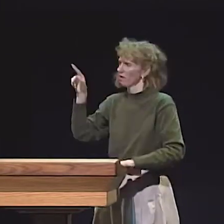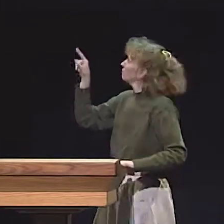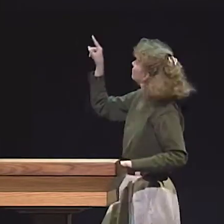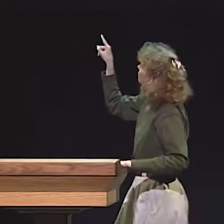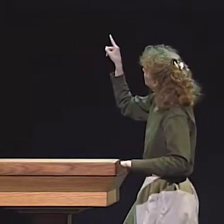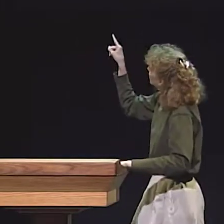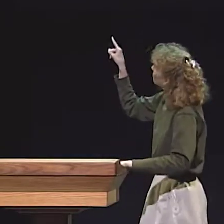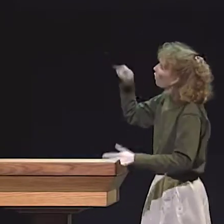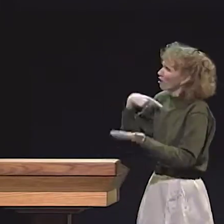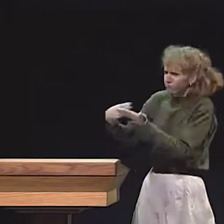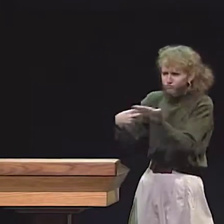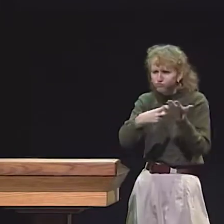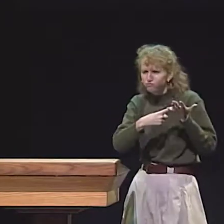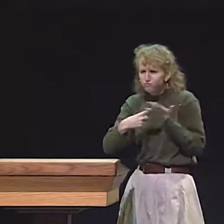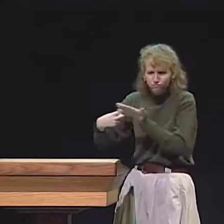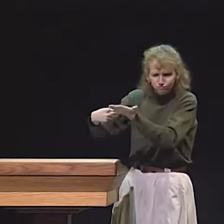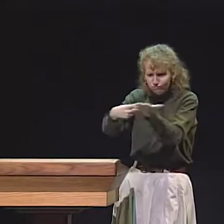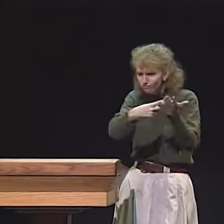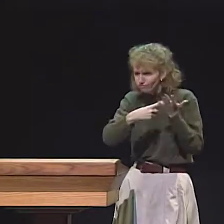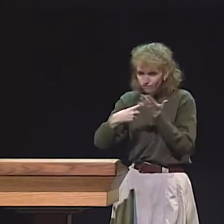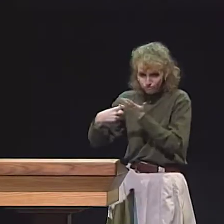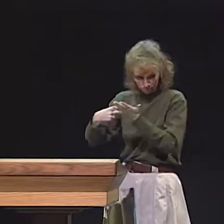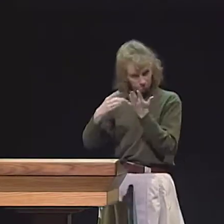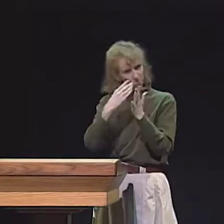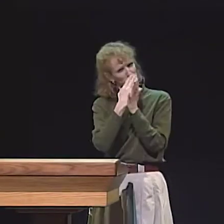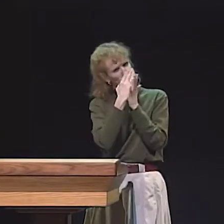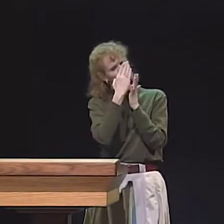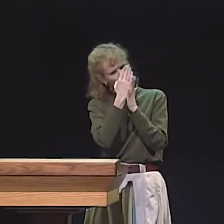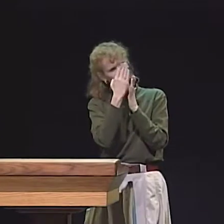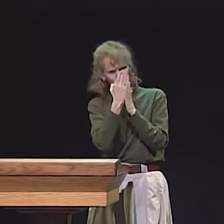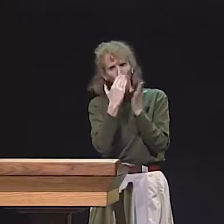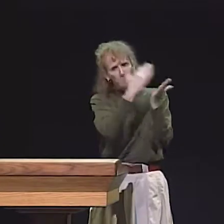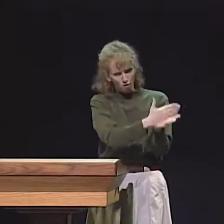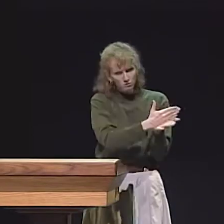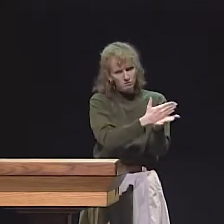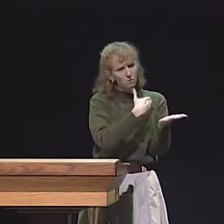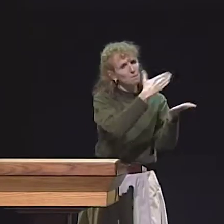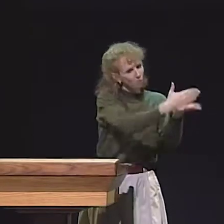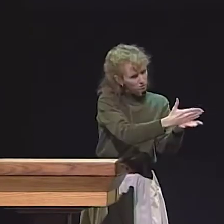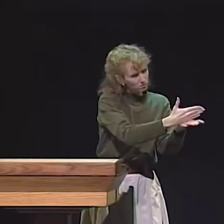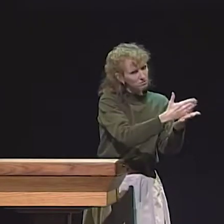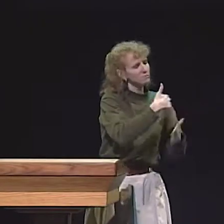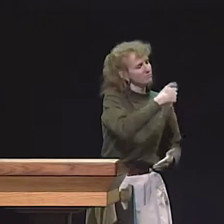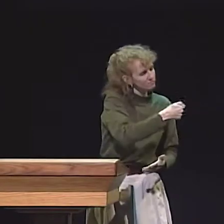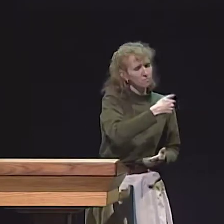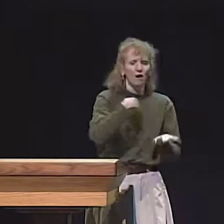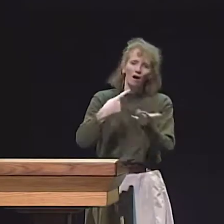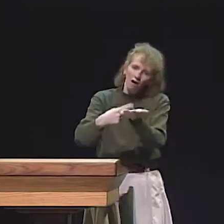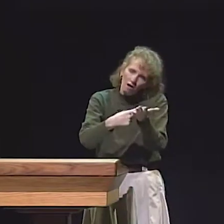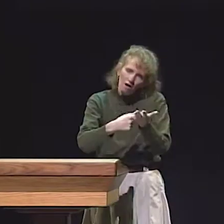AND THEY HAD TO TELL ME, "OH, THE BEAR HURT HIS NOSE." SO, WE ANALYZE THE VERY SPECIFIC SIGNS THAT ARE USED,